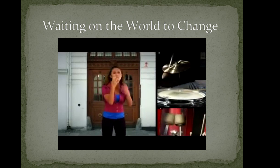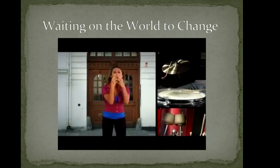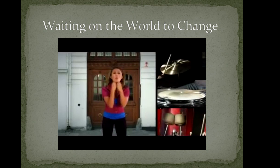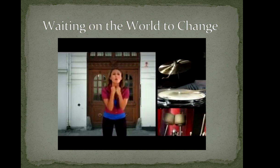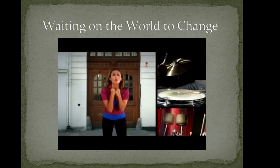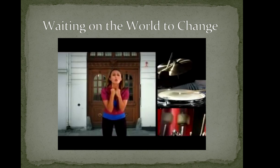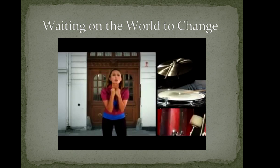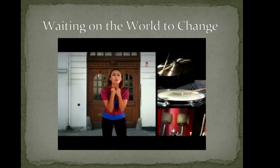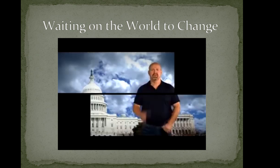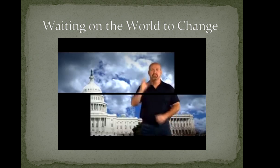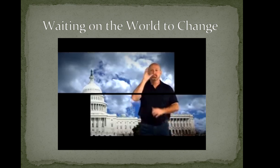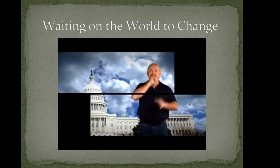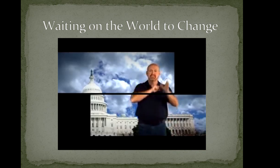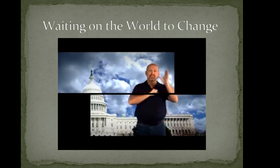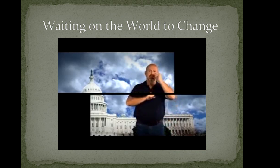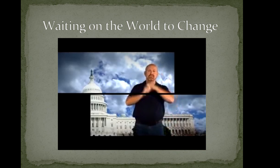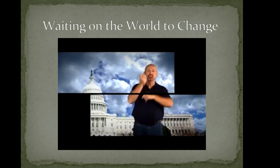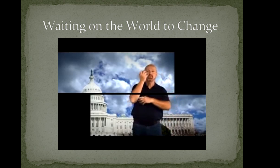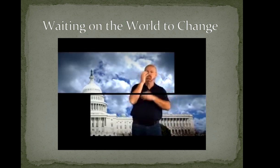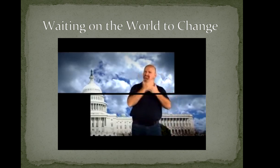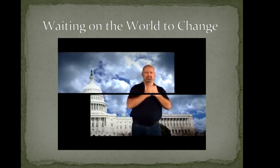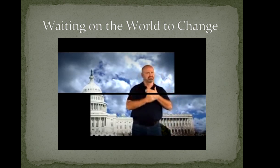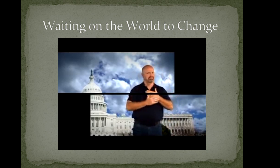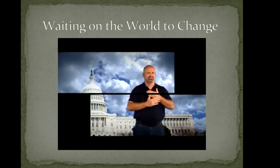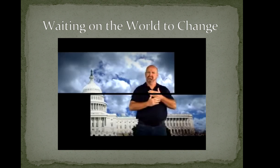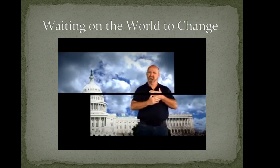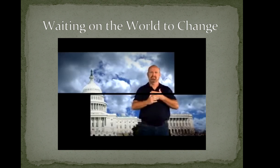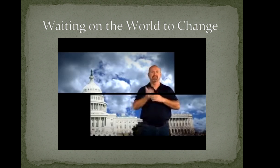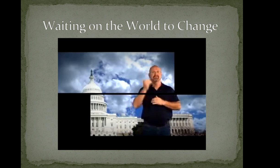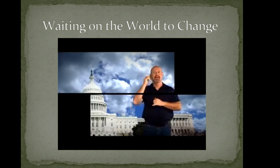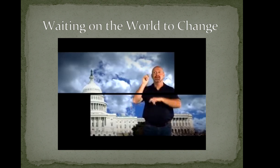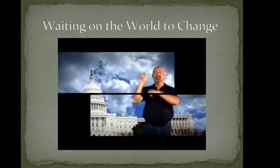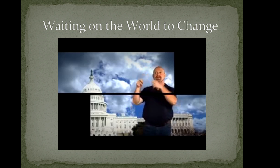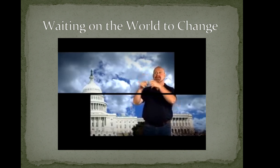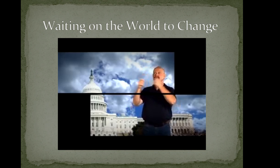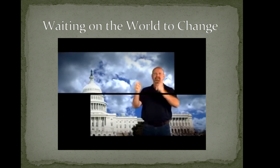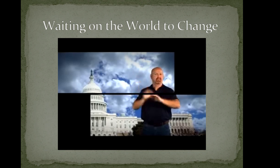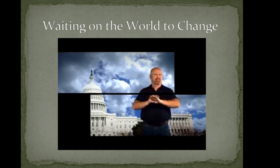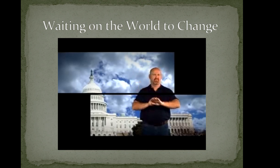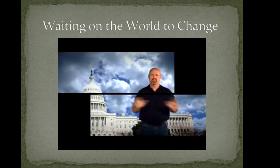keep waiting (waiting) Waiting on the world to change We keep on waiting (waiting) Waiting on the world to change It's hard to beat the system When we're standing at a distance So